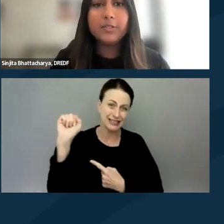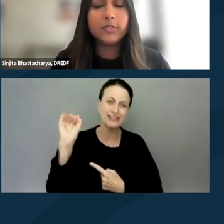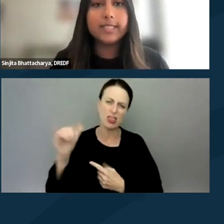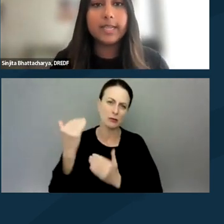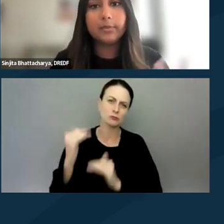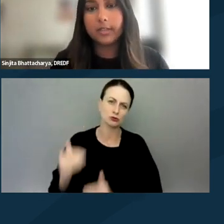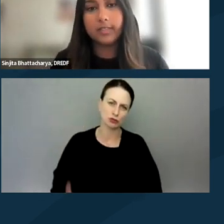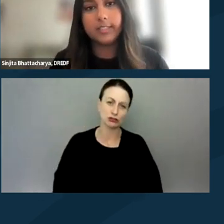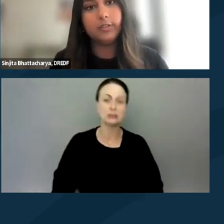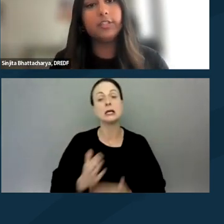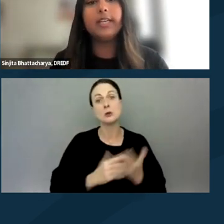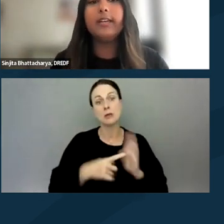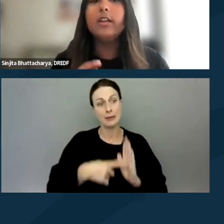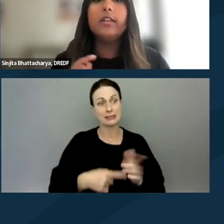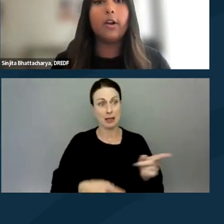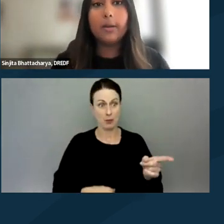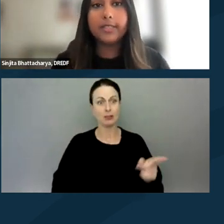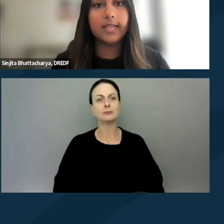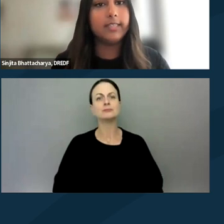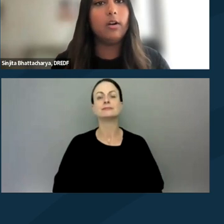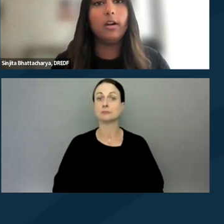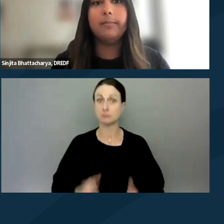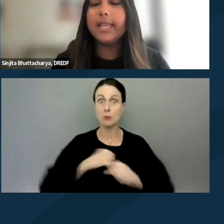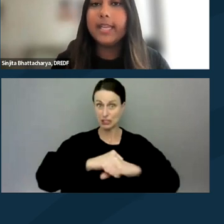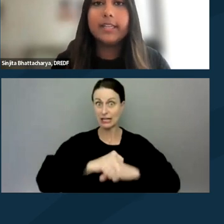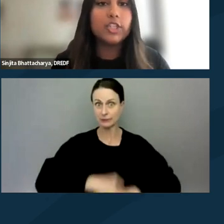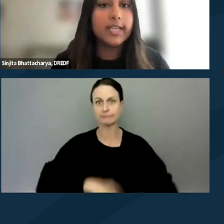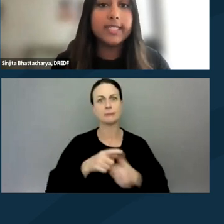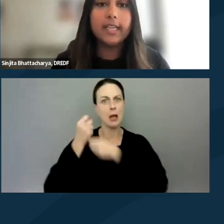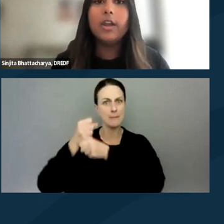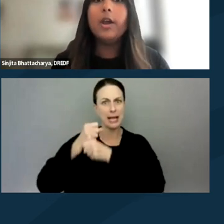So some examples that are listed on the screen that are protected are picketing, chanting,